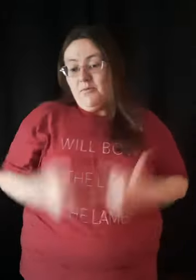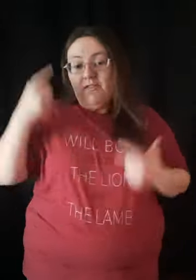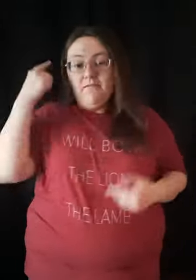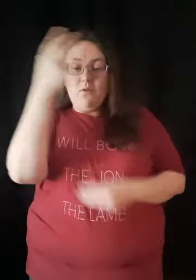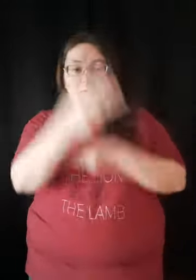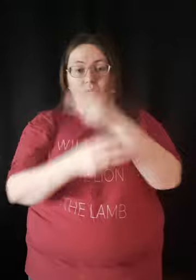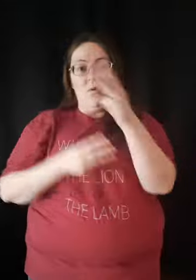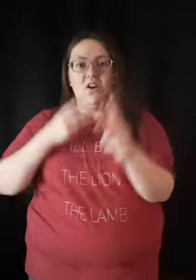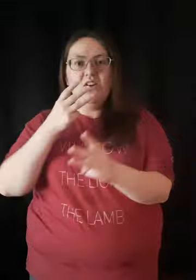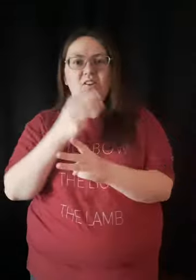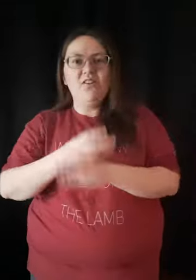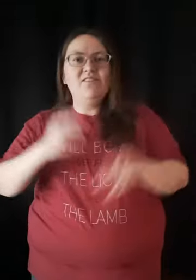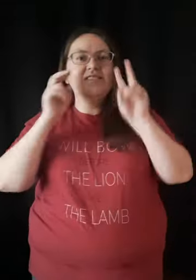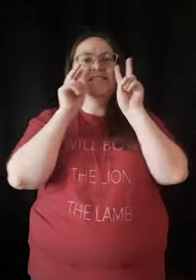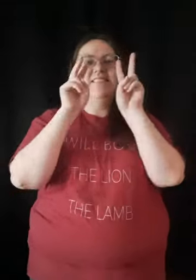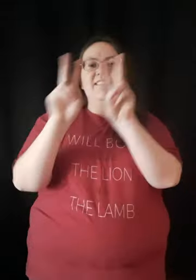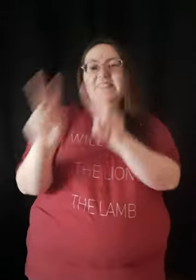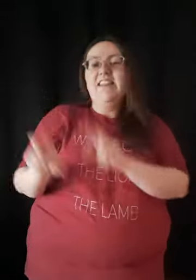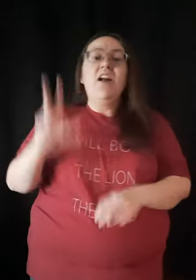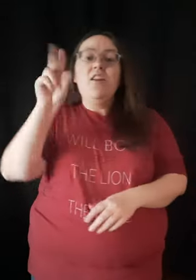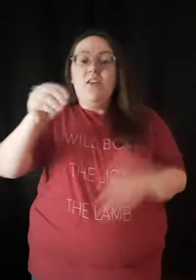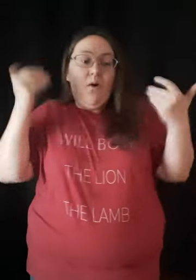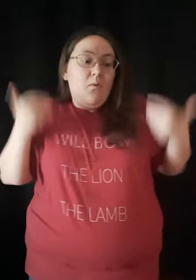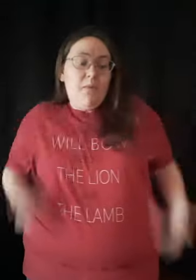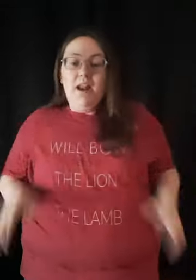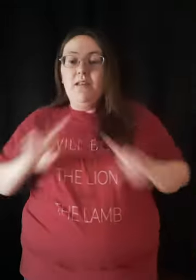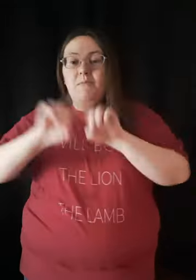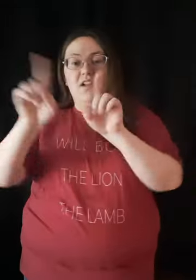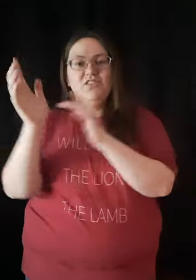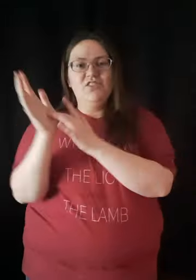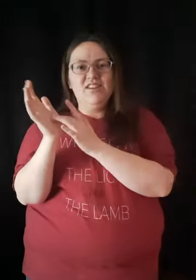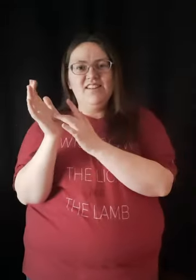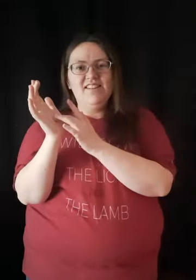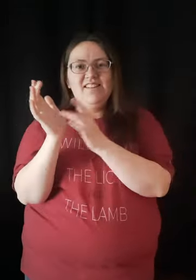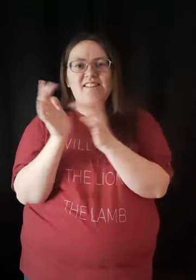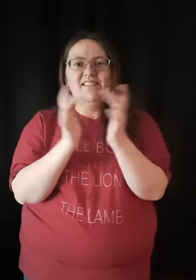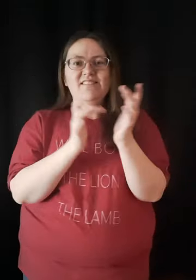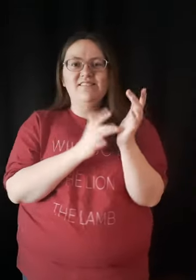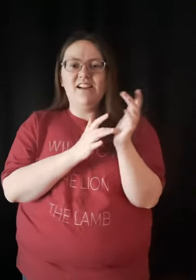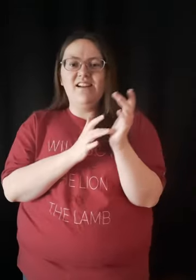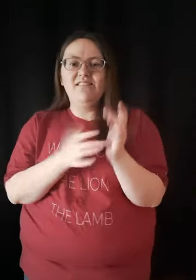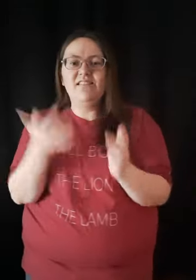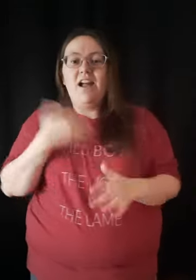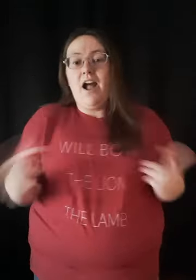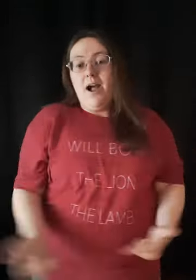I'm living for the world to see Nobody but Jesus